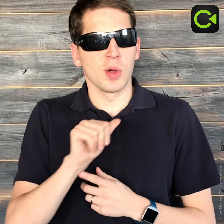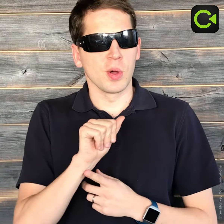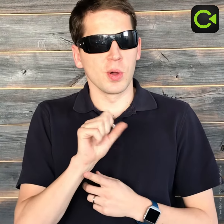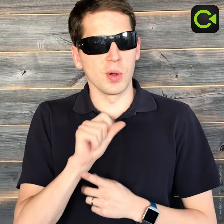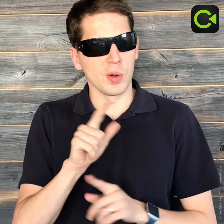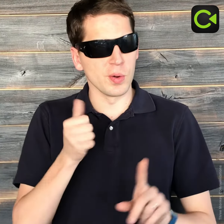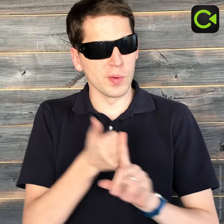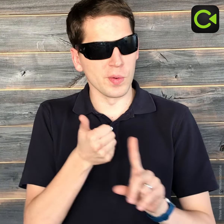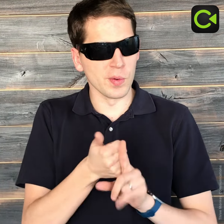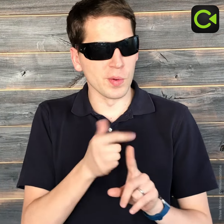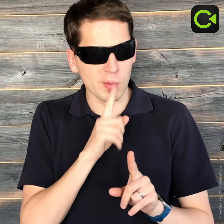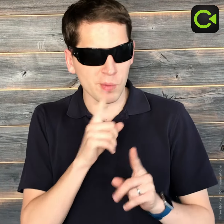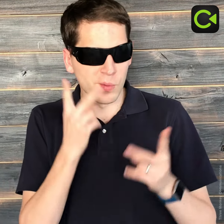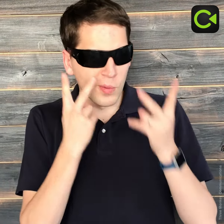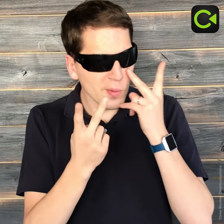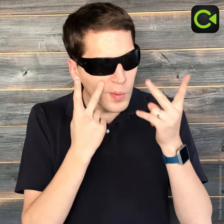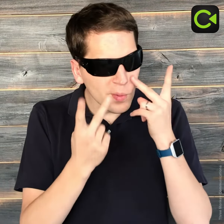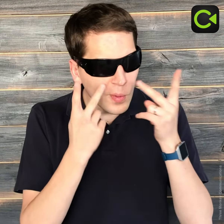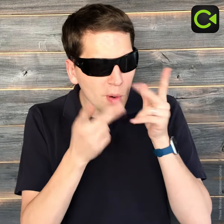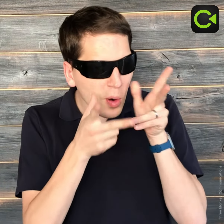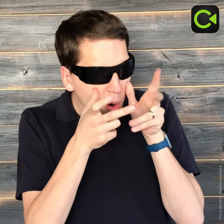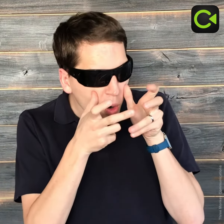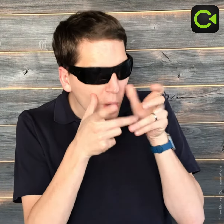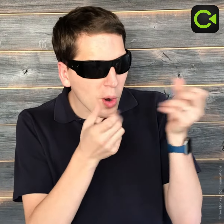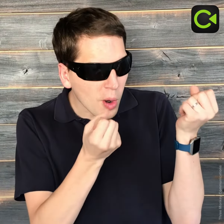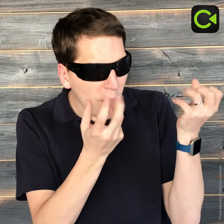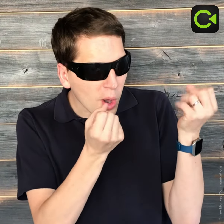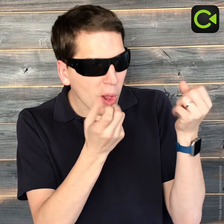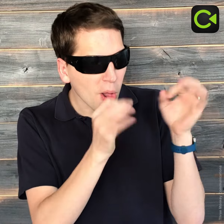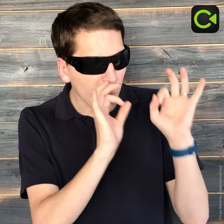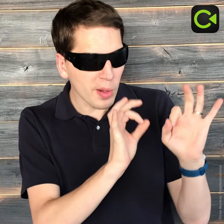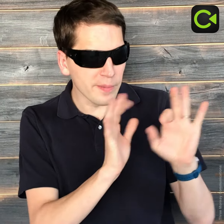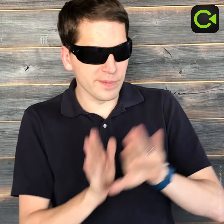ASL is a visual-oriented language,